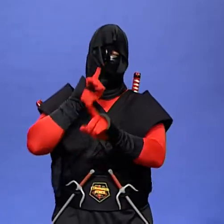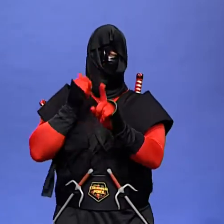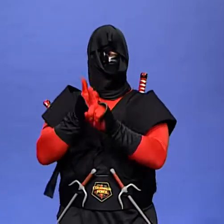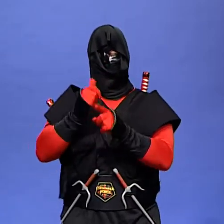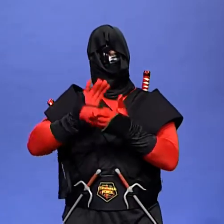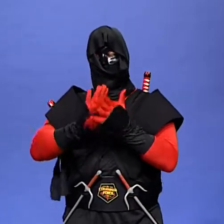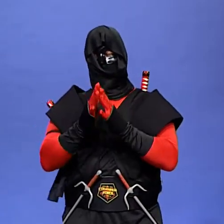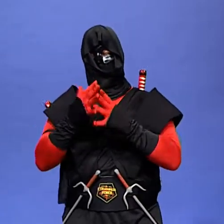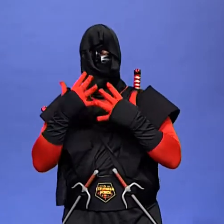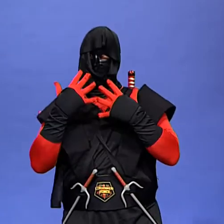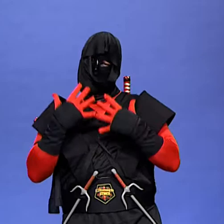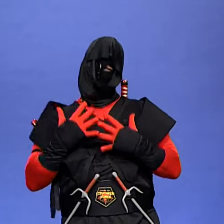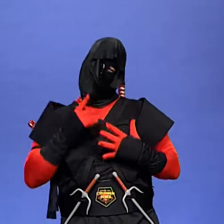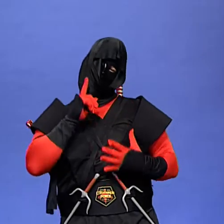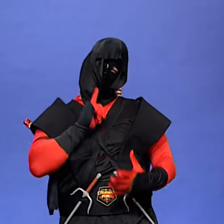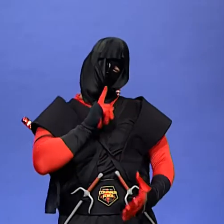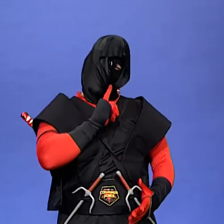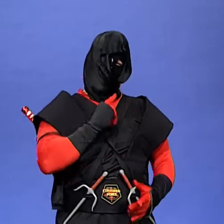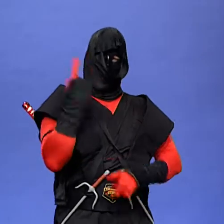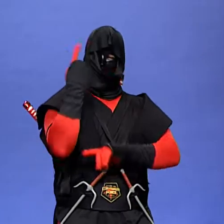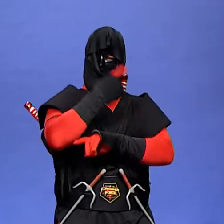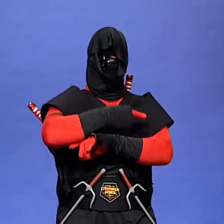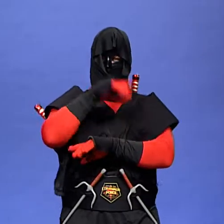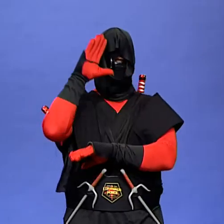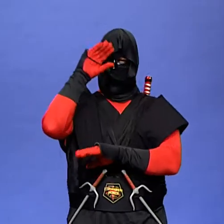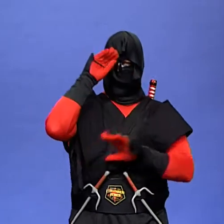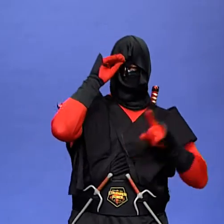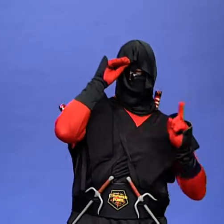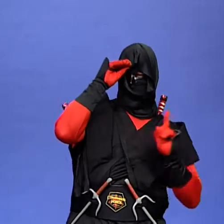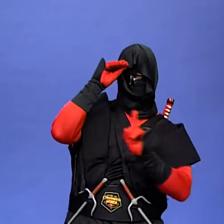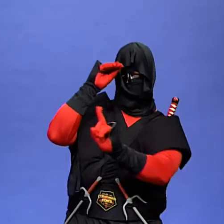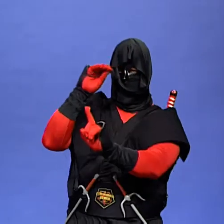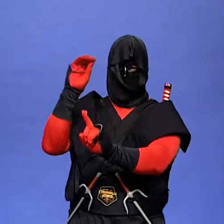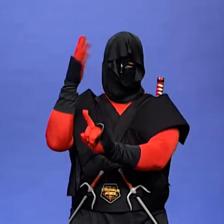and then one day the boy came back and the tree shook with joy